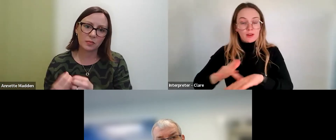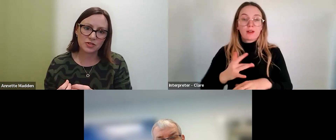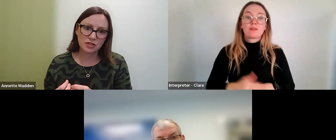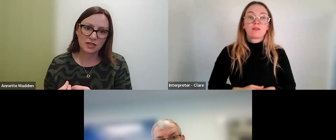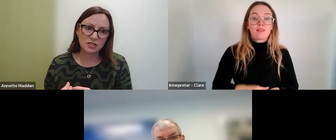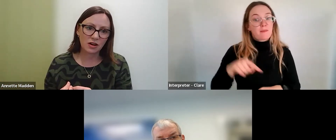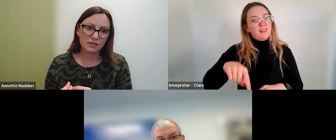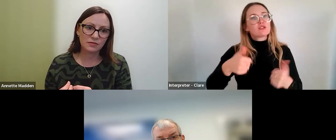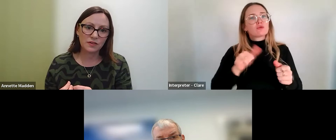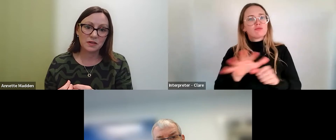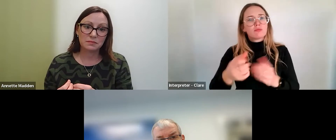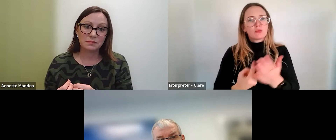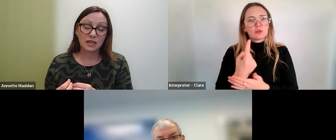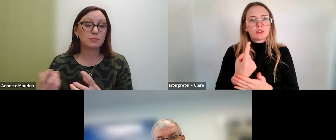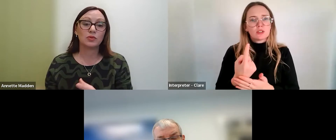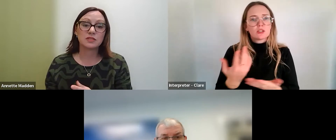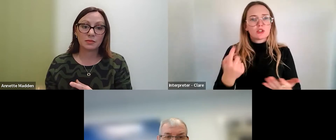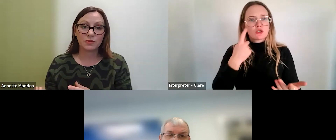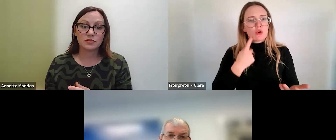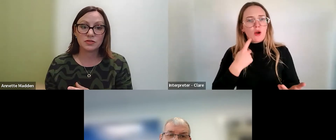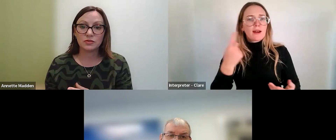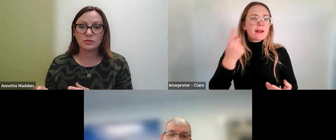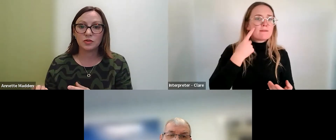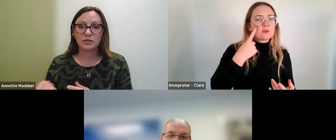opportunity to kind of explore some of those new possibilities.